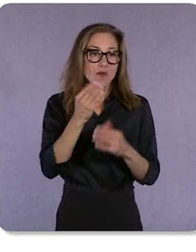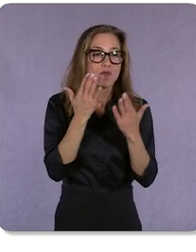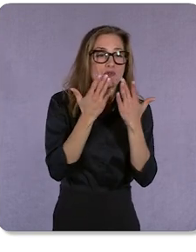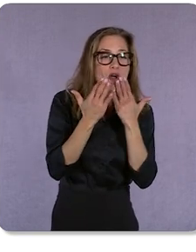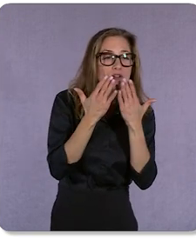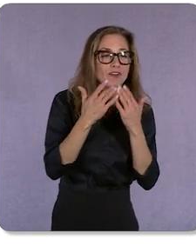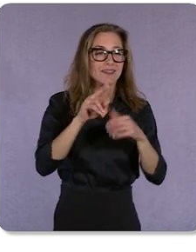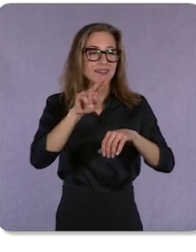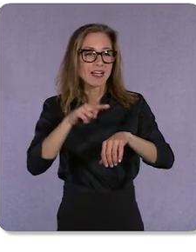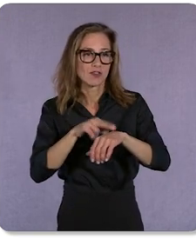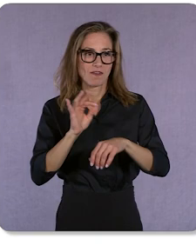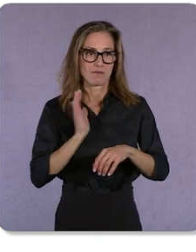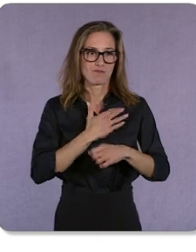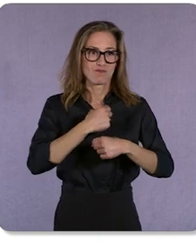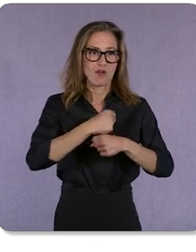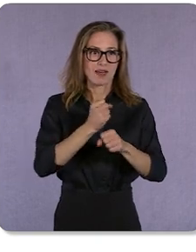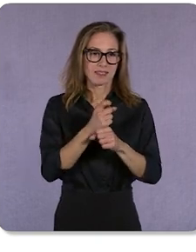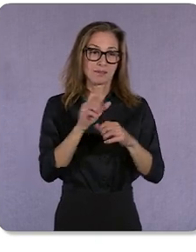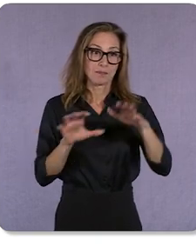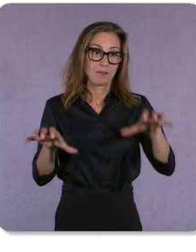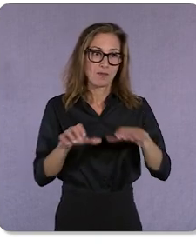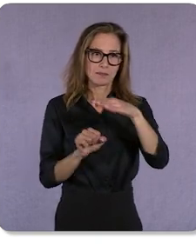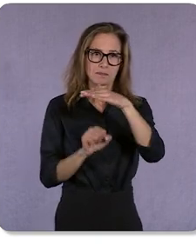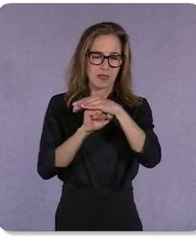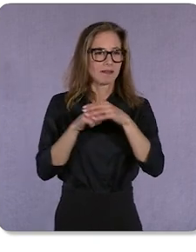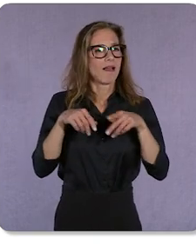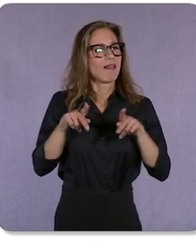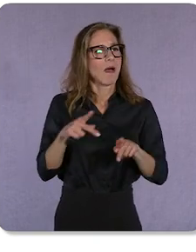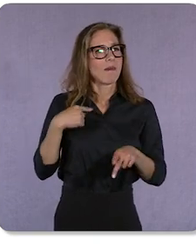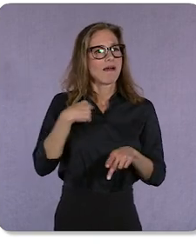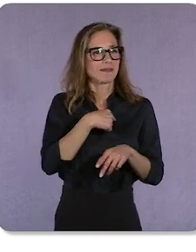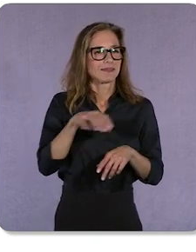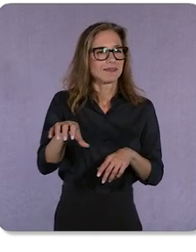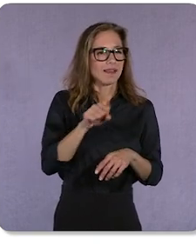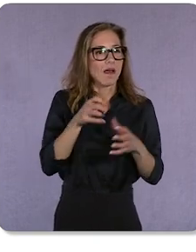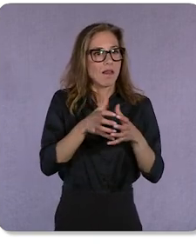Performance Max has allowed us to take a lot of our different creative assets and